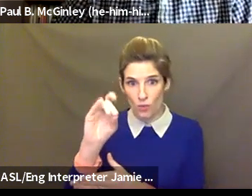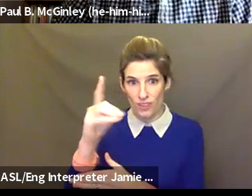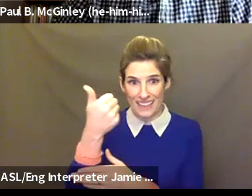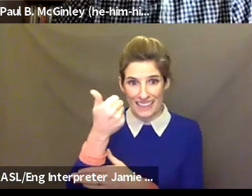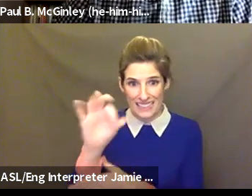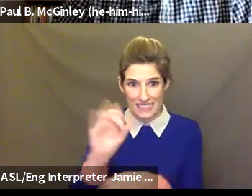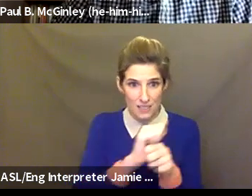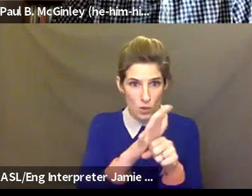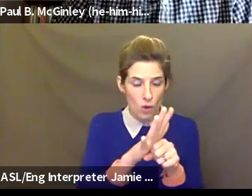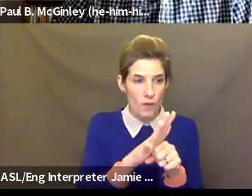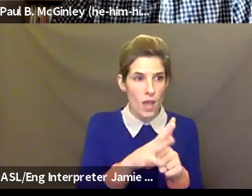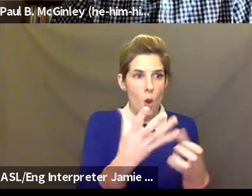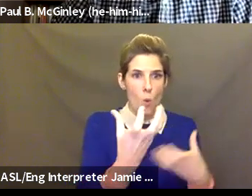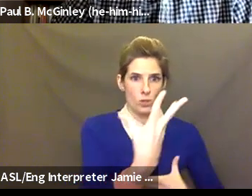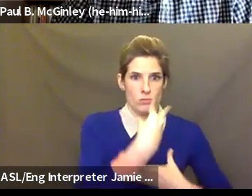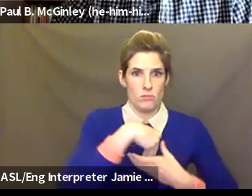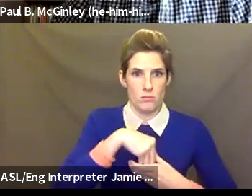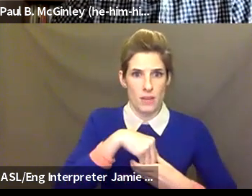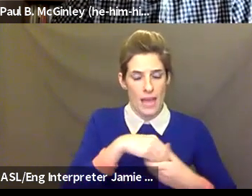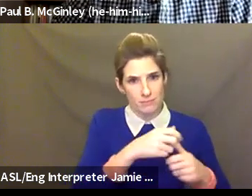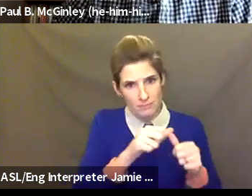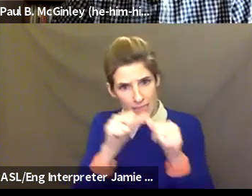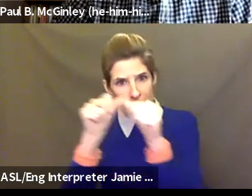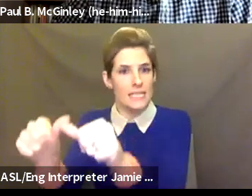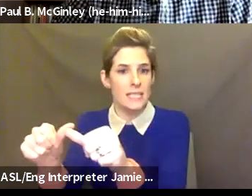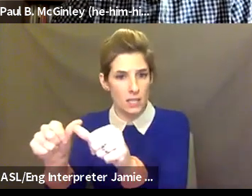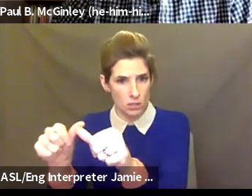take with you, I'd love to know what you think is going to continue on past the pandemic.